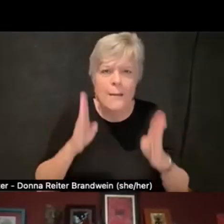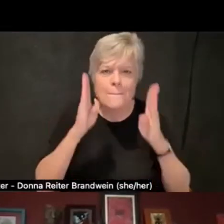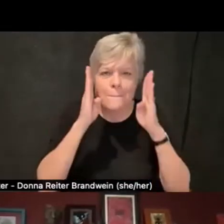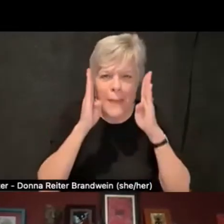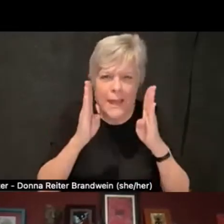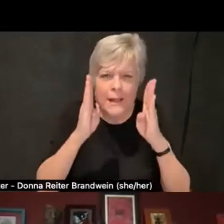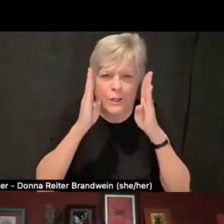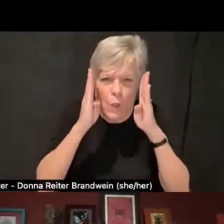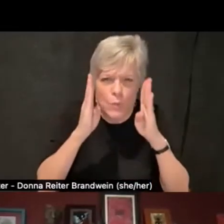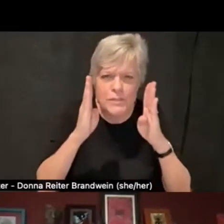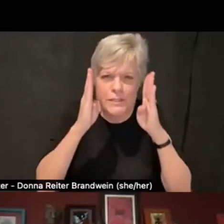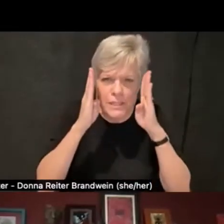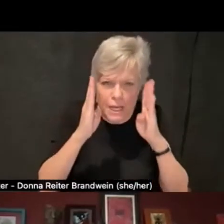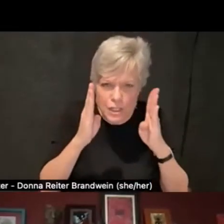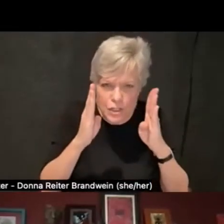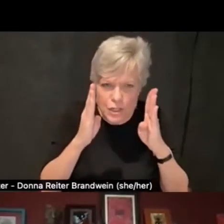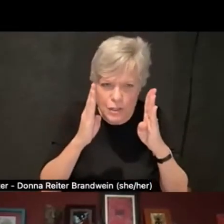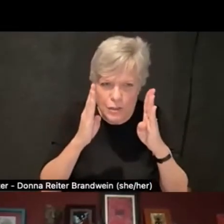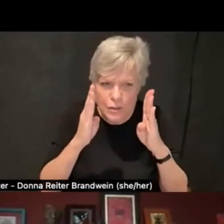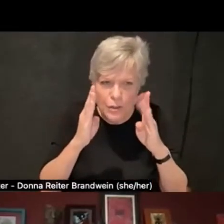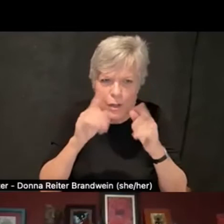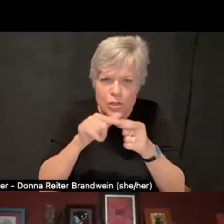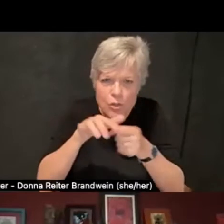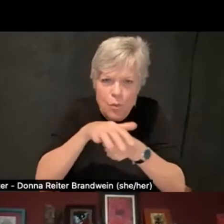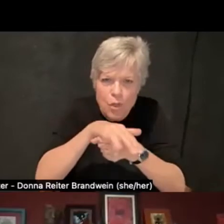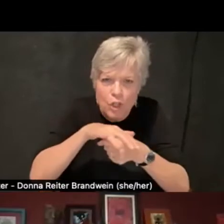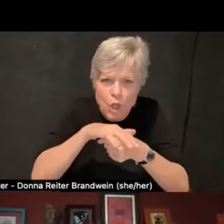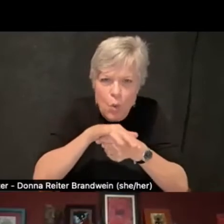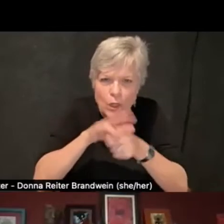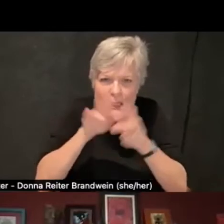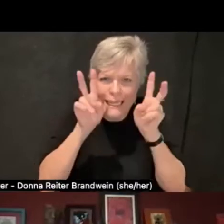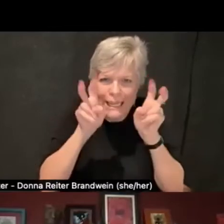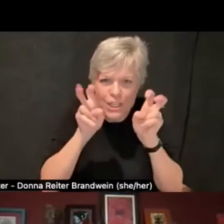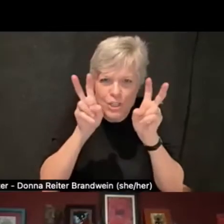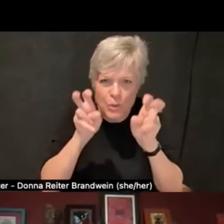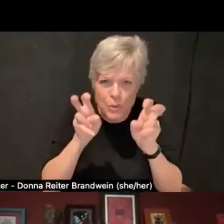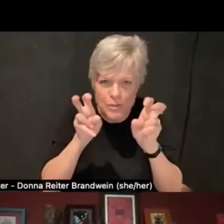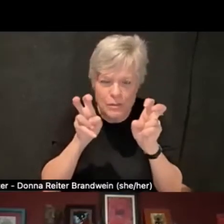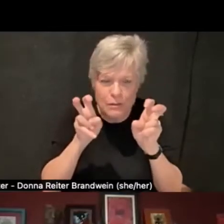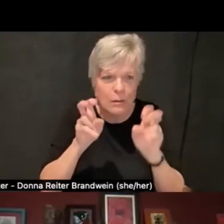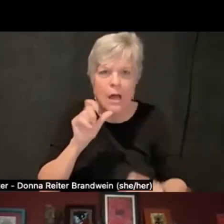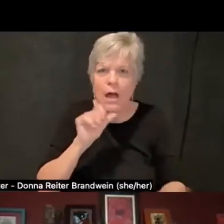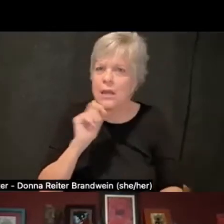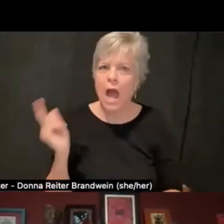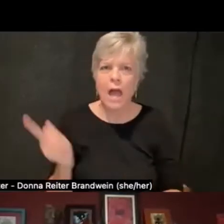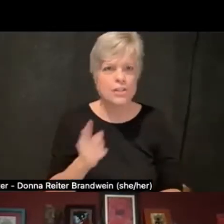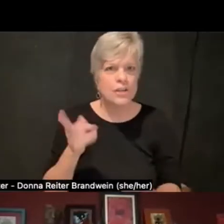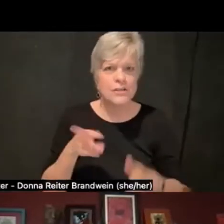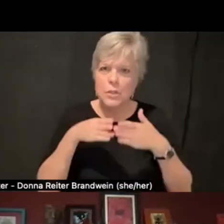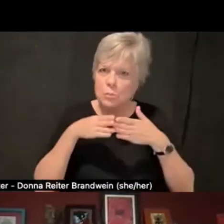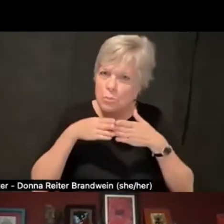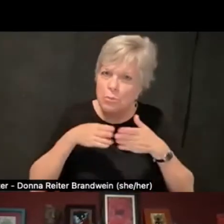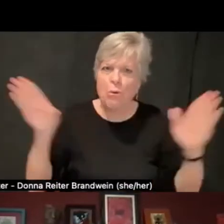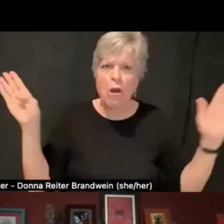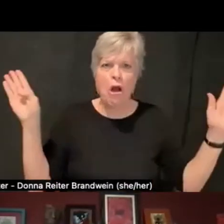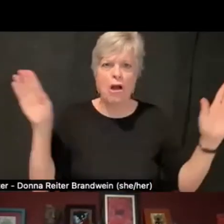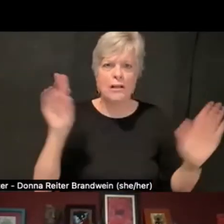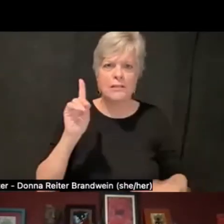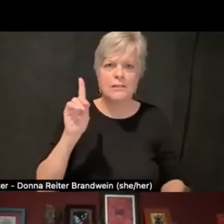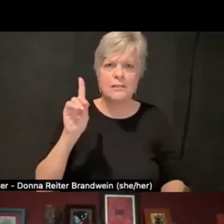to the local issues rather than just the broad disability justice landscape,